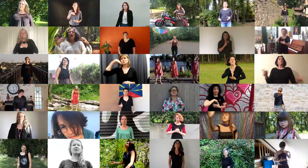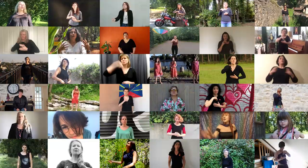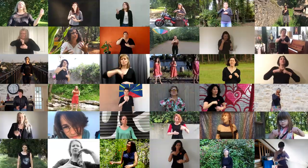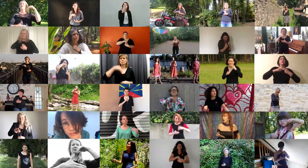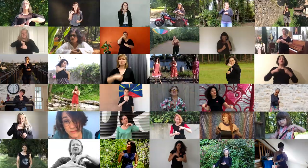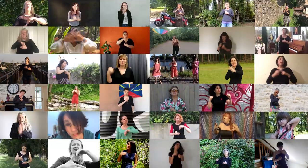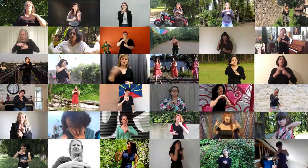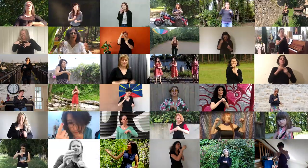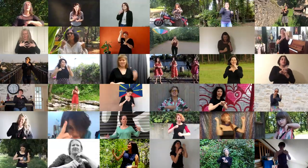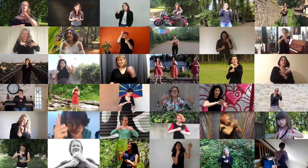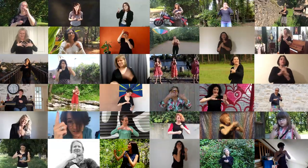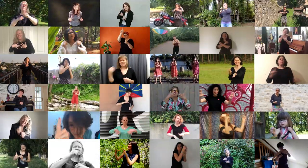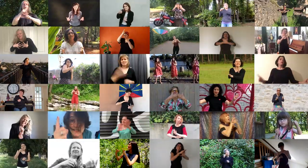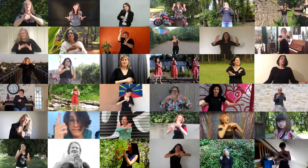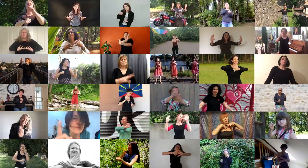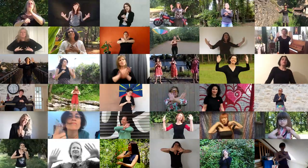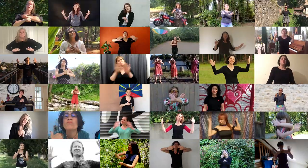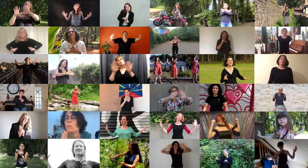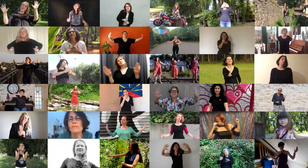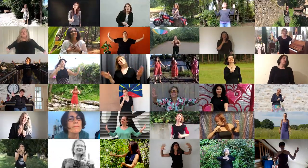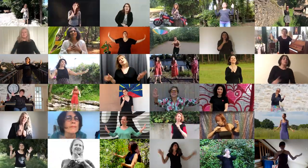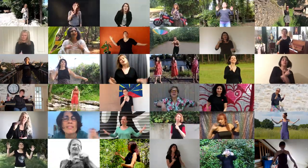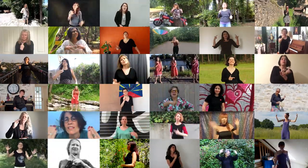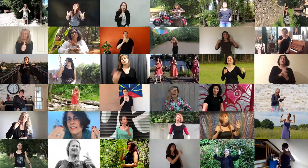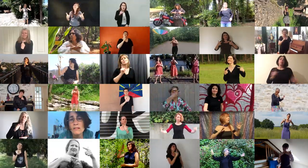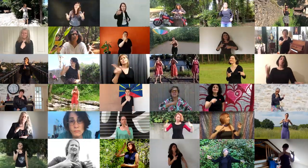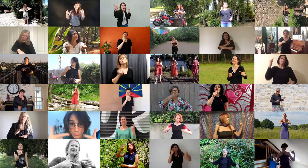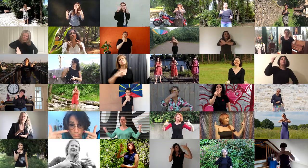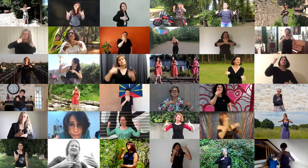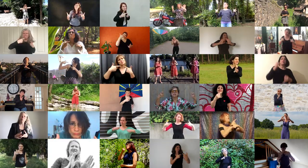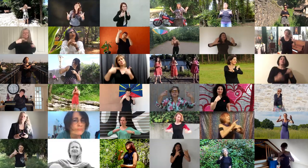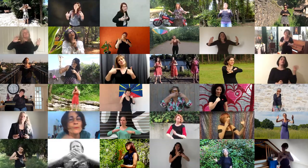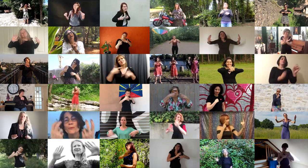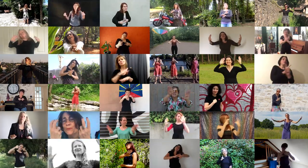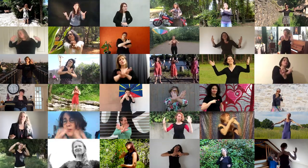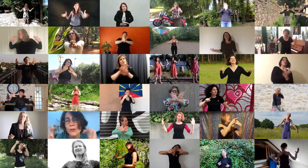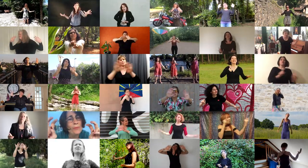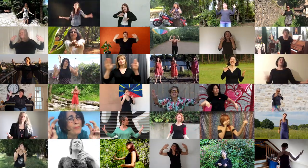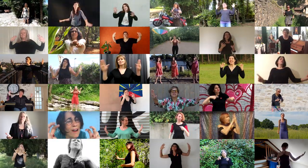I got no more fight left in me I don't want you to be my enemy